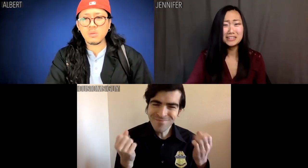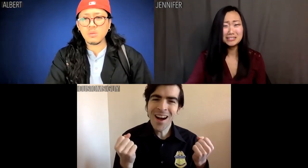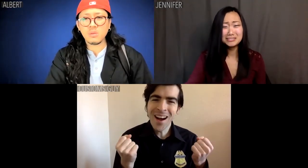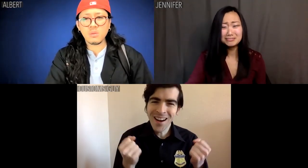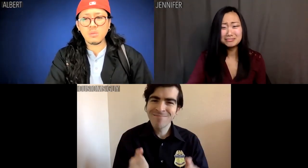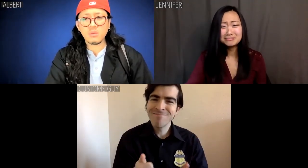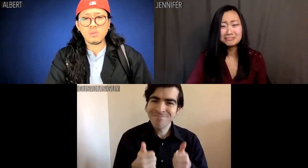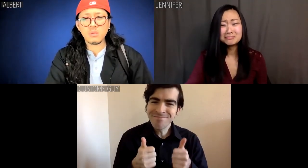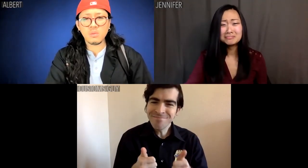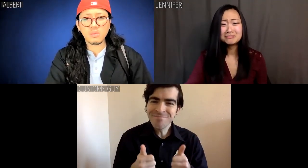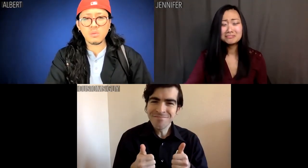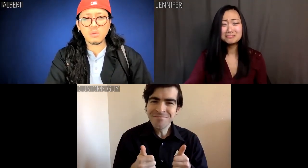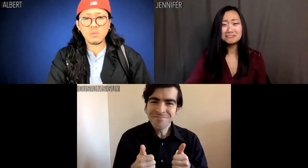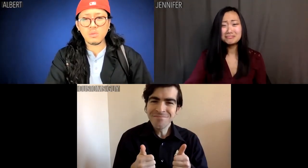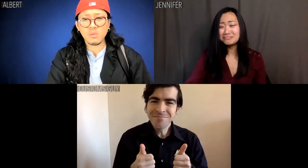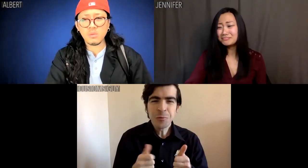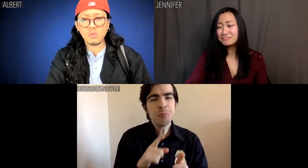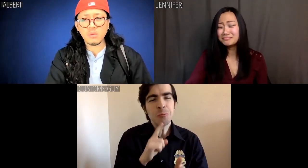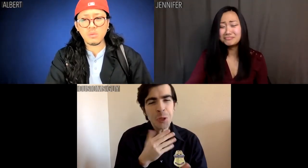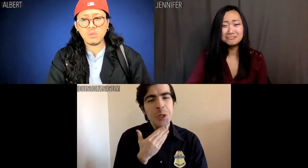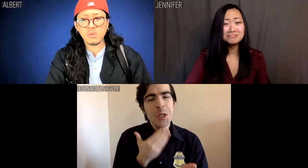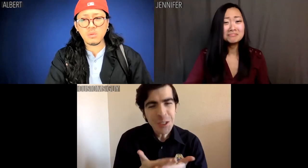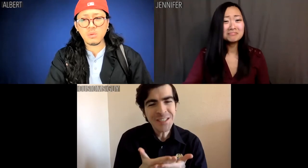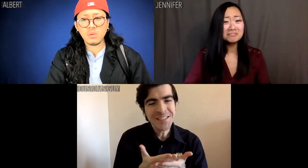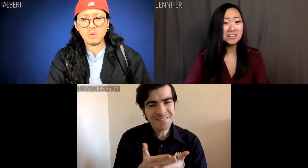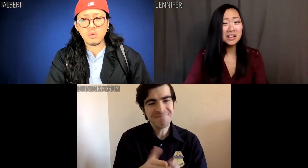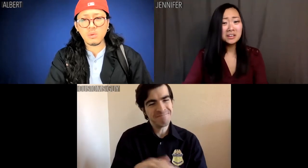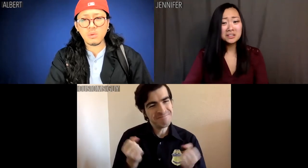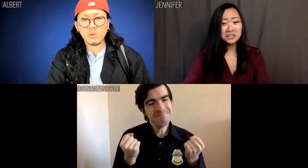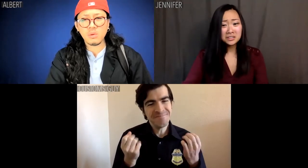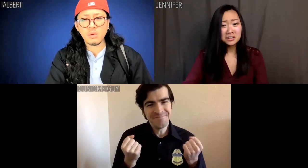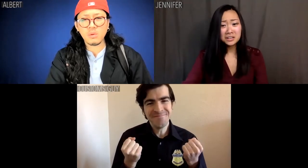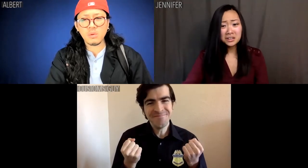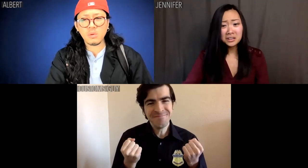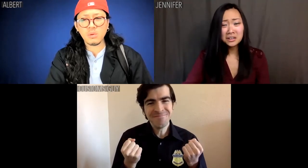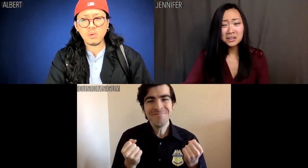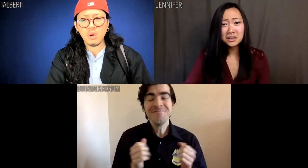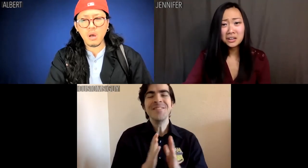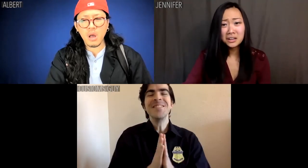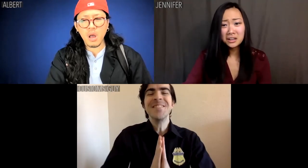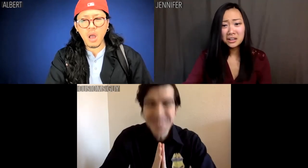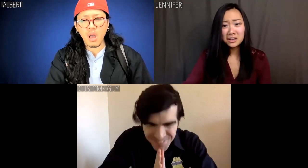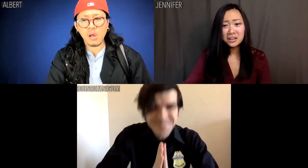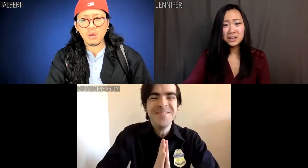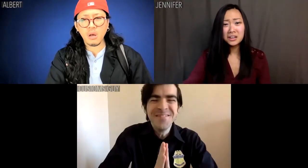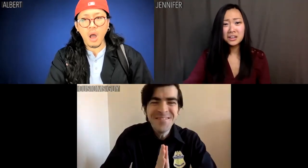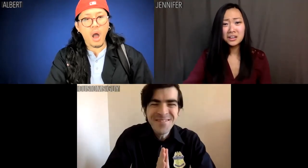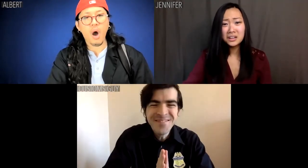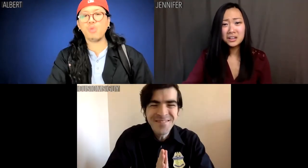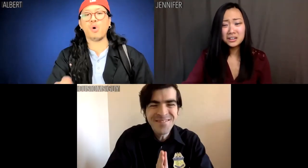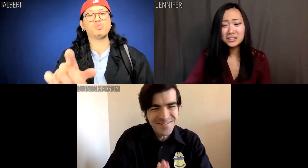Customs guy: You speak really good, by the way. Really good English. Sank you very muuuuuch.